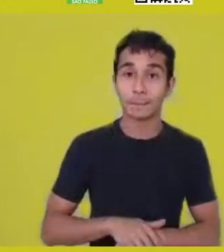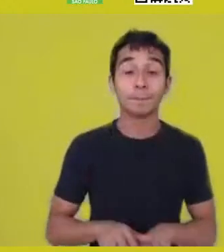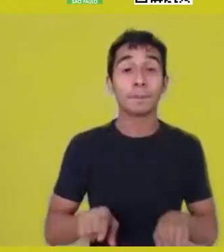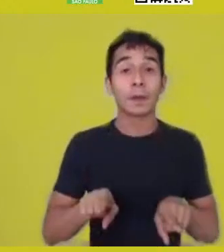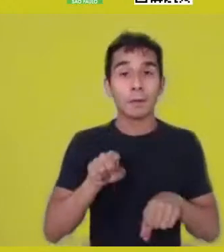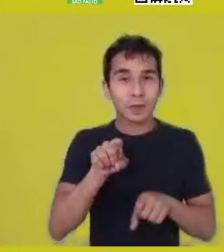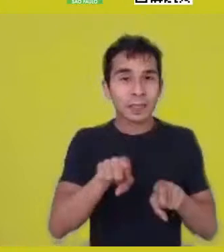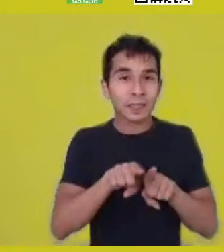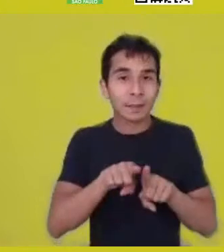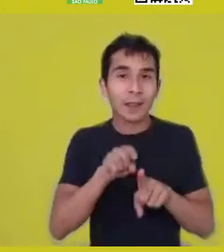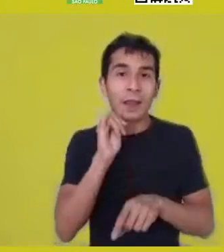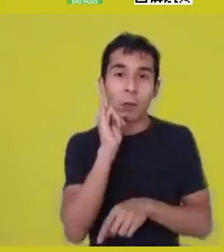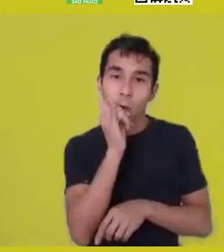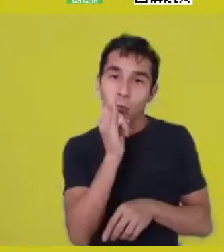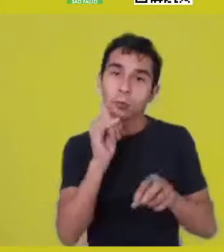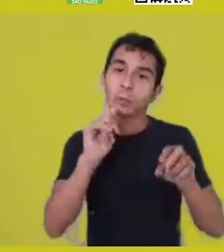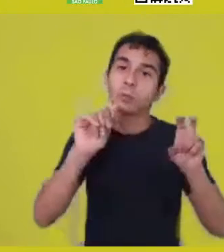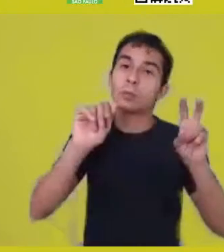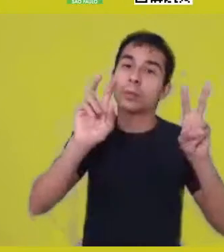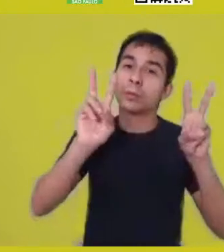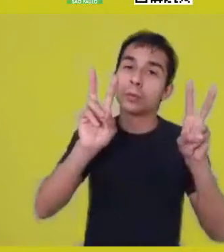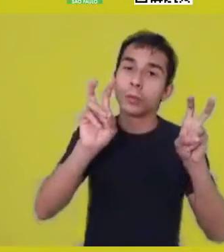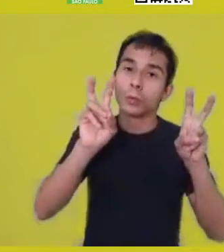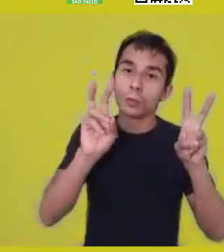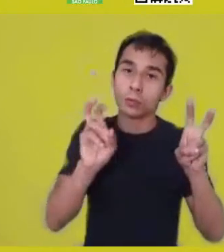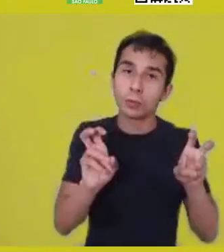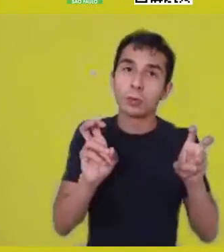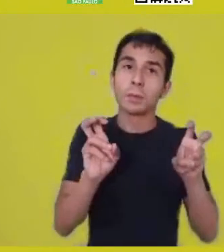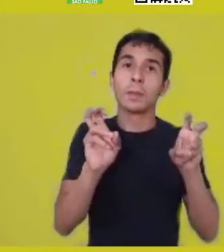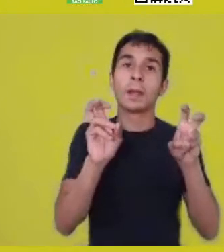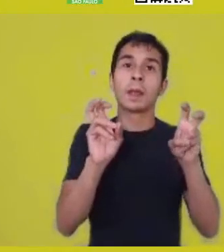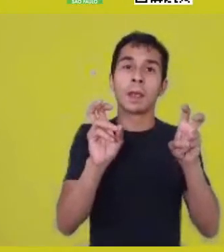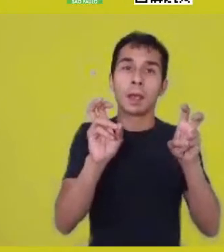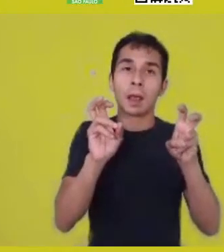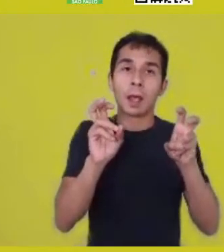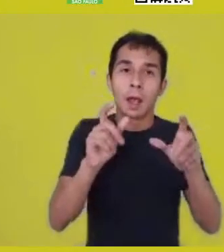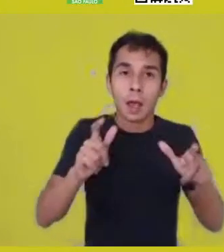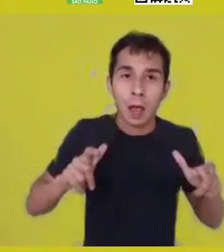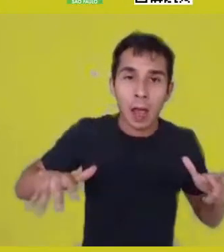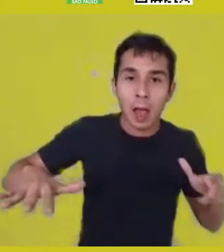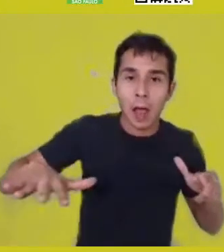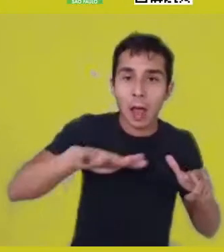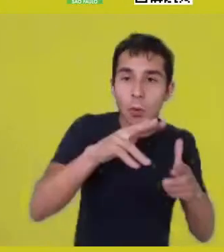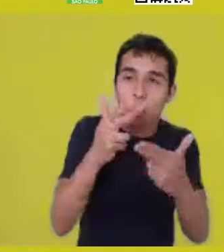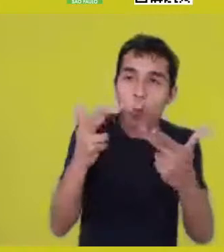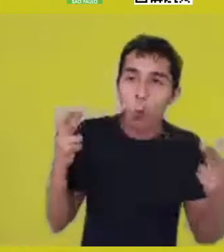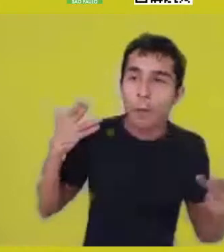of presence in absence. Calé Miranda also asked about that,